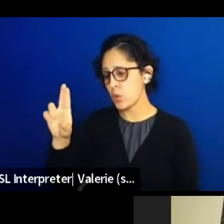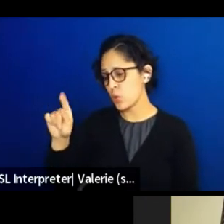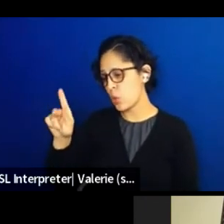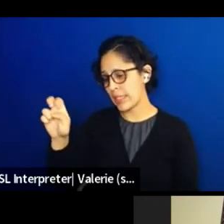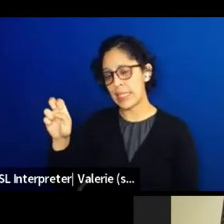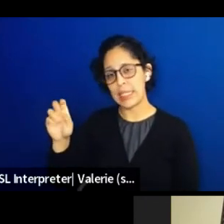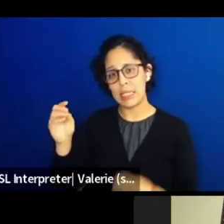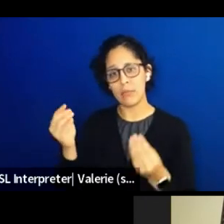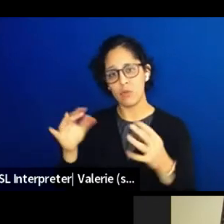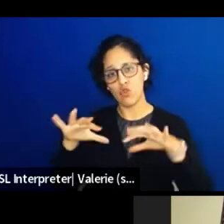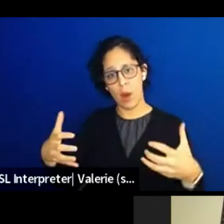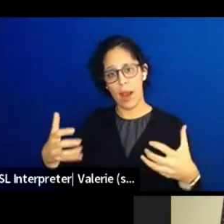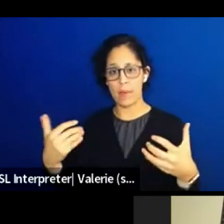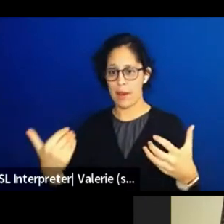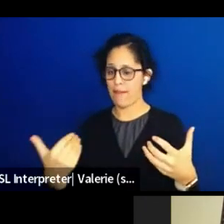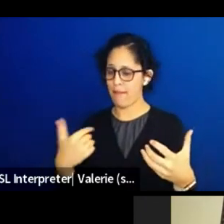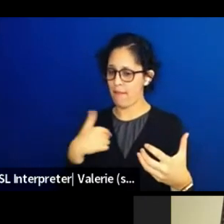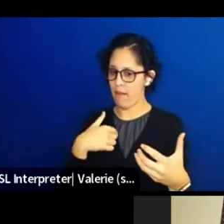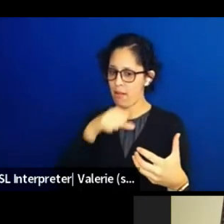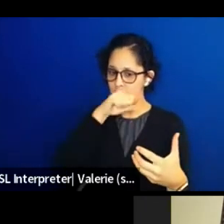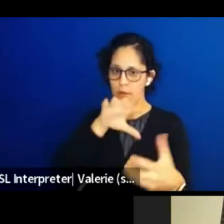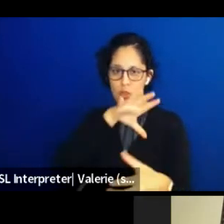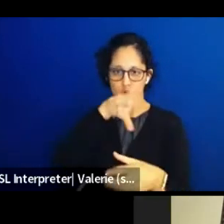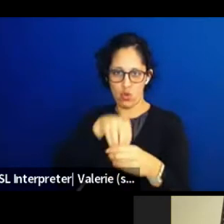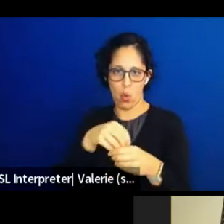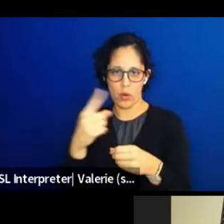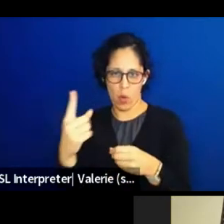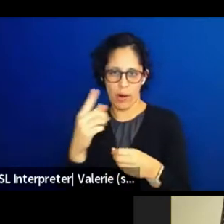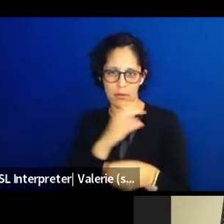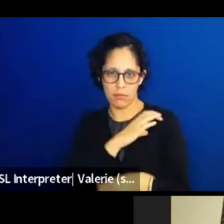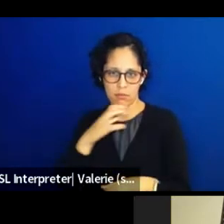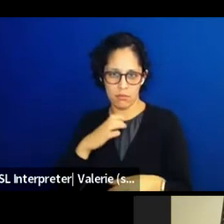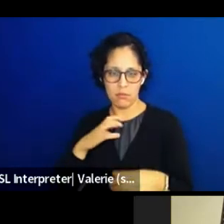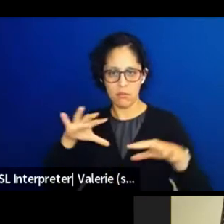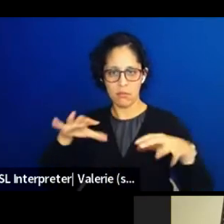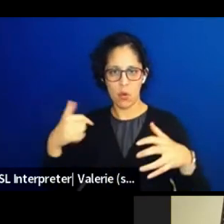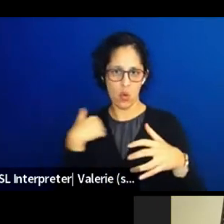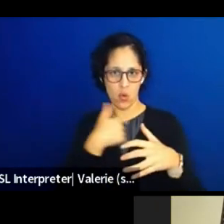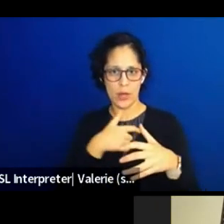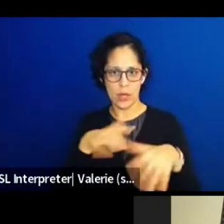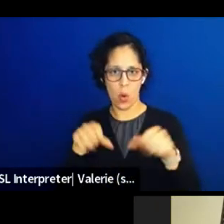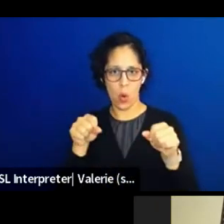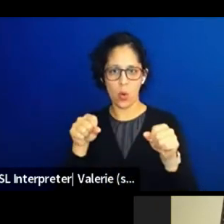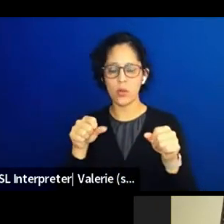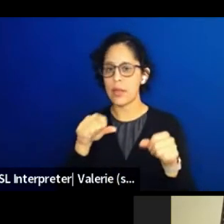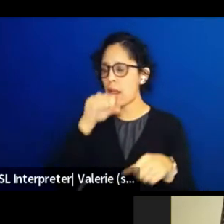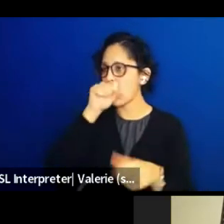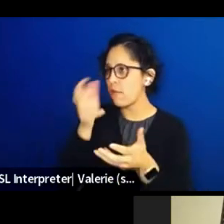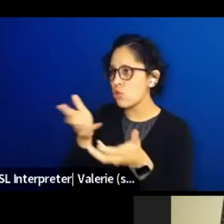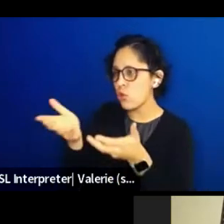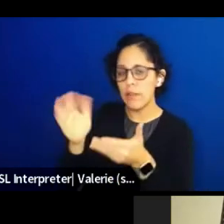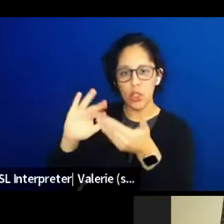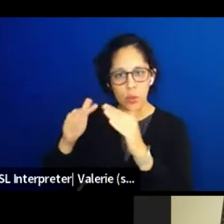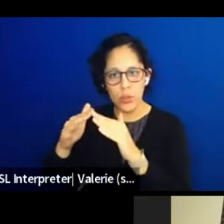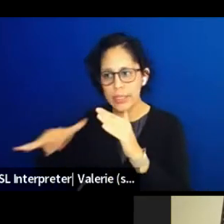and it's made up of different community members because we wanna make sure that different perspectives, even from our own tribe are honored.